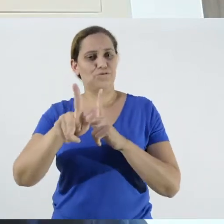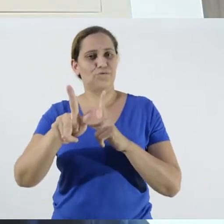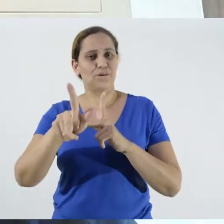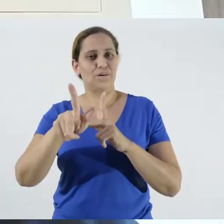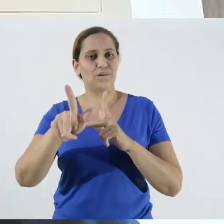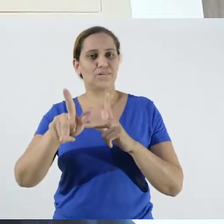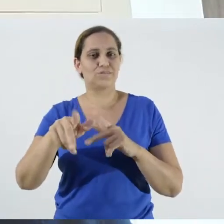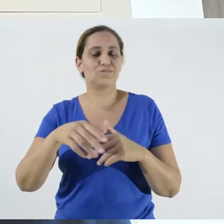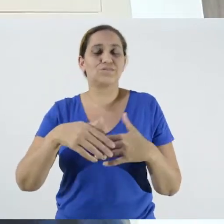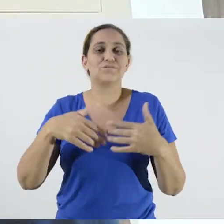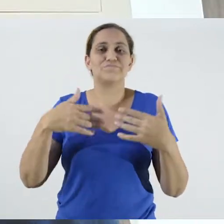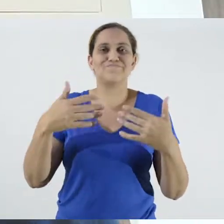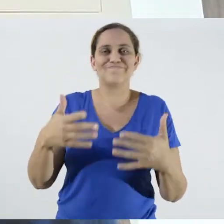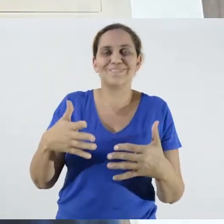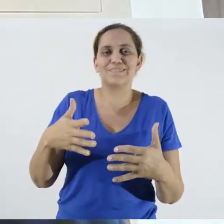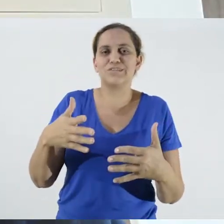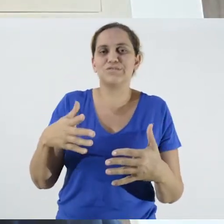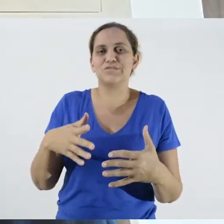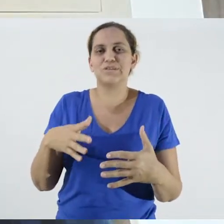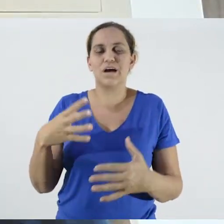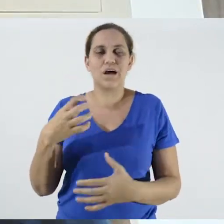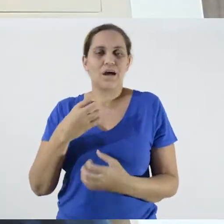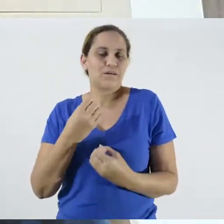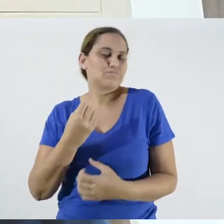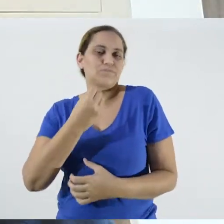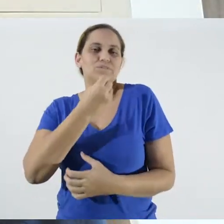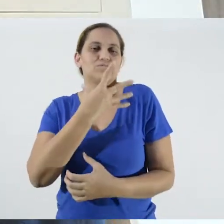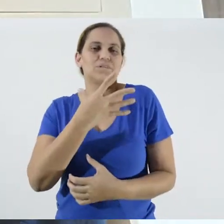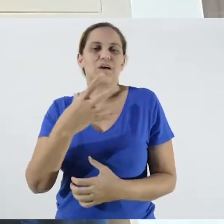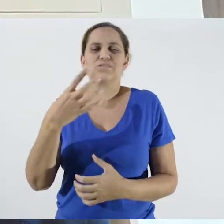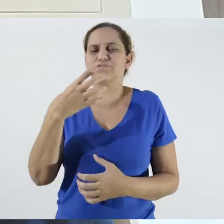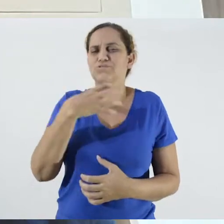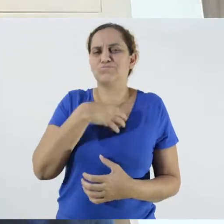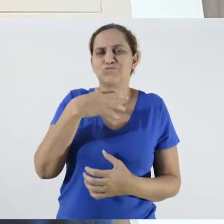occur in a very intense way about Covid, with several